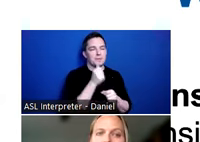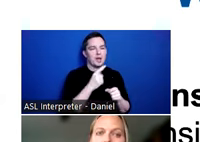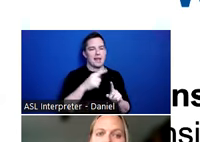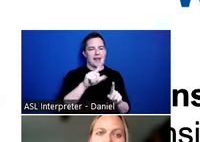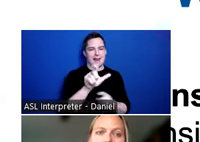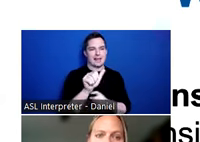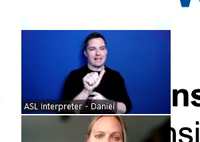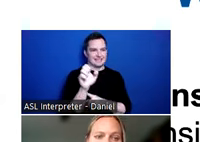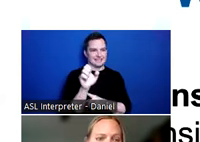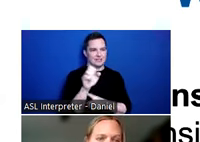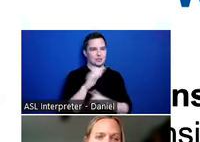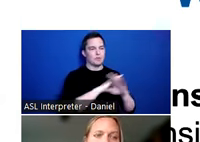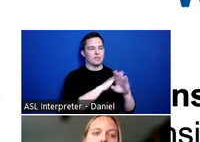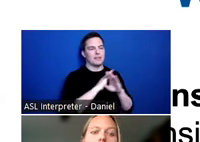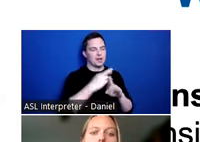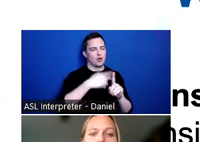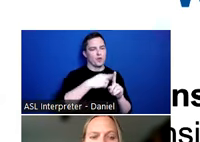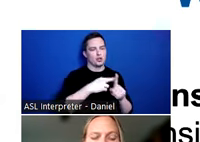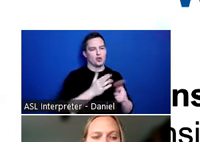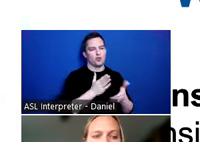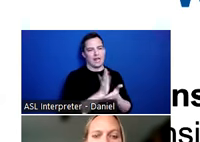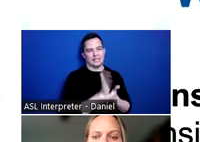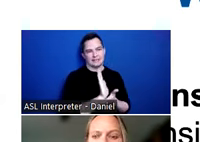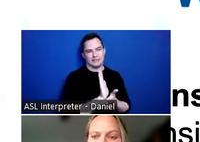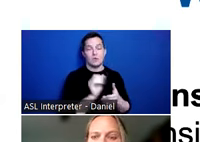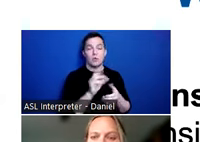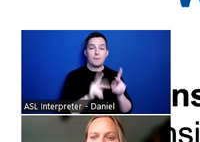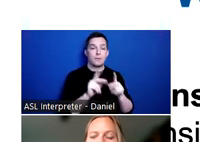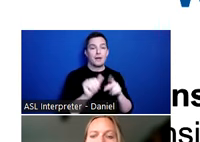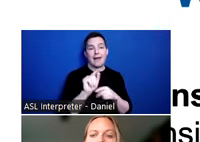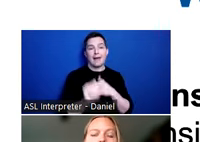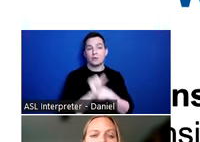would protect their renter’s rights, or folks that are at risk of homelessness.